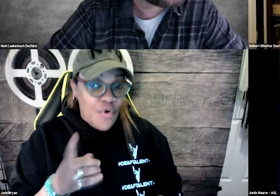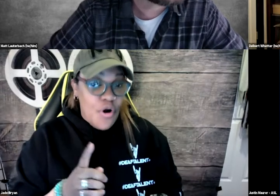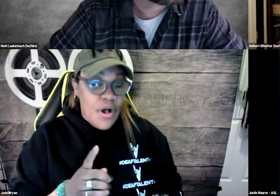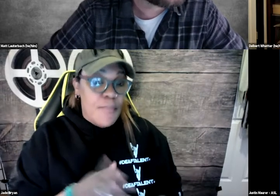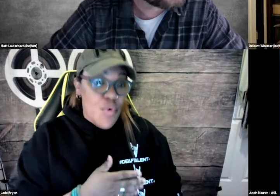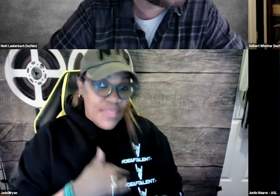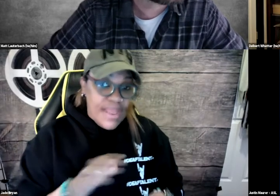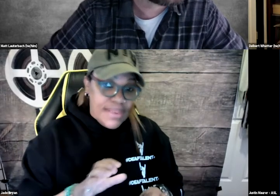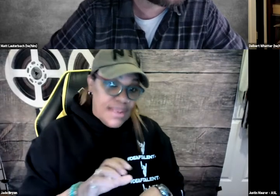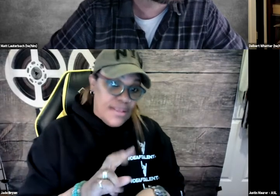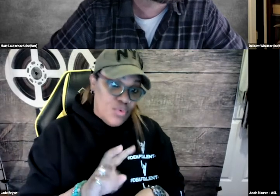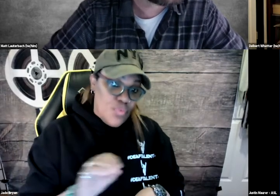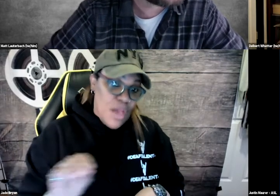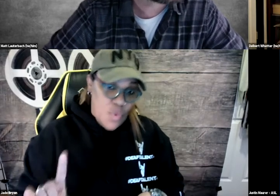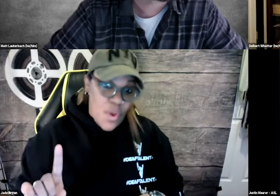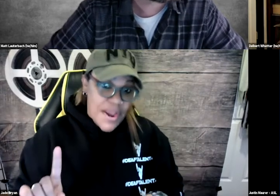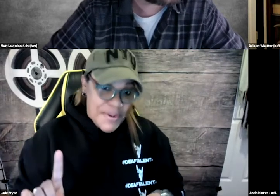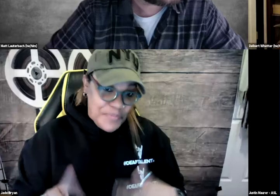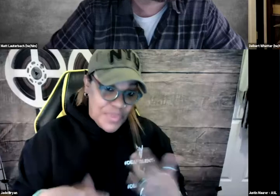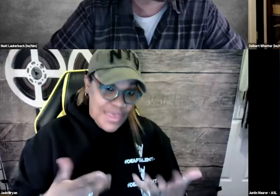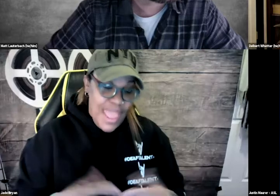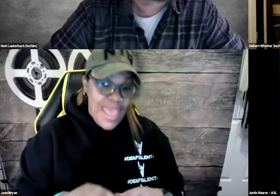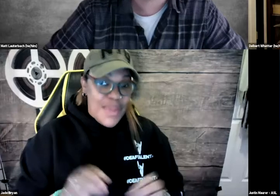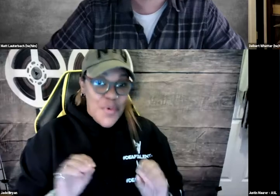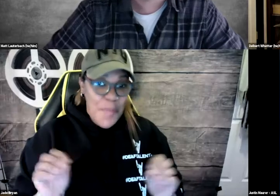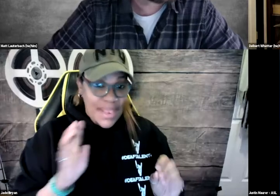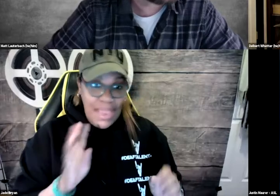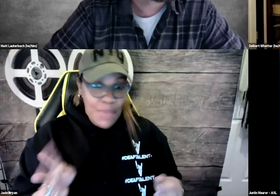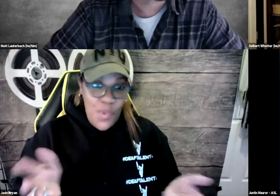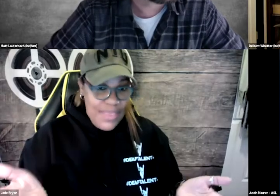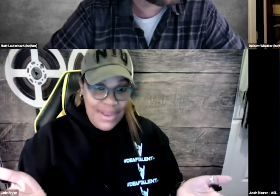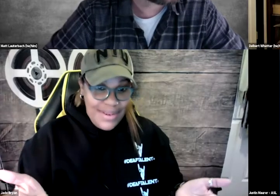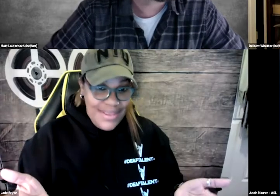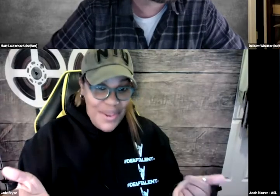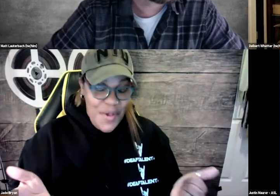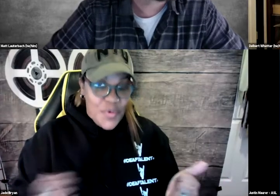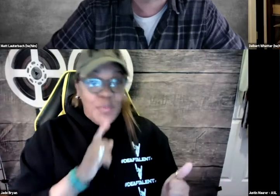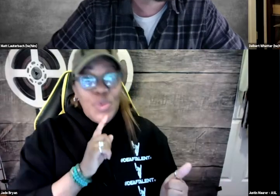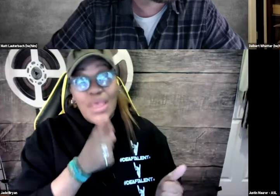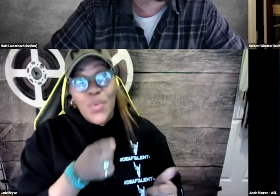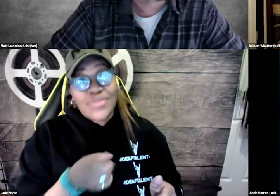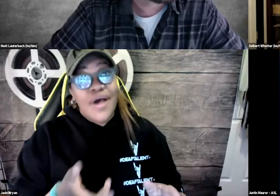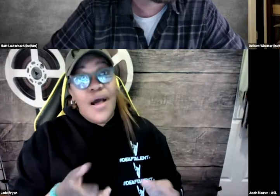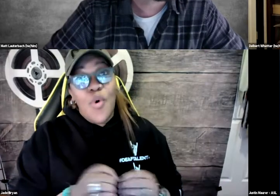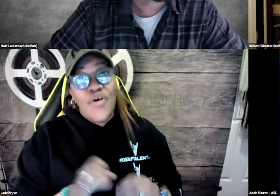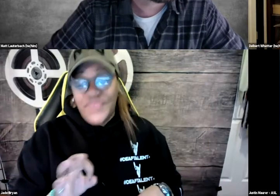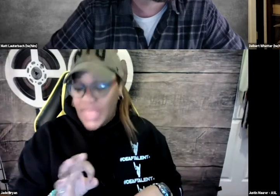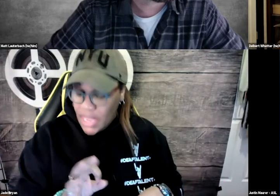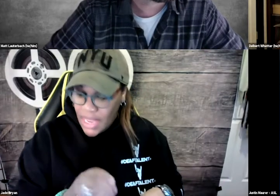for a movie that I did in 2001 and nobody came up with it. It was